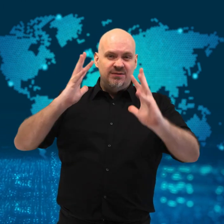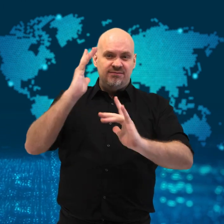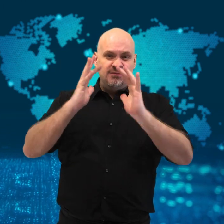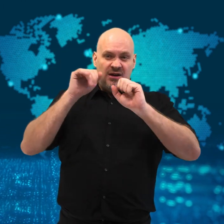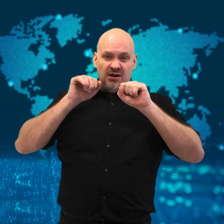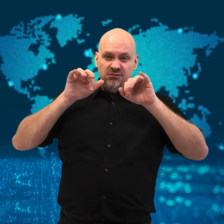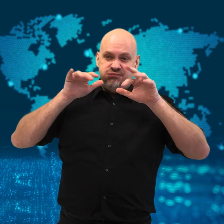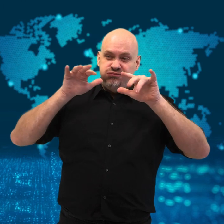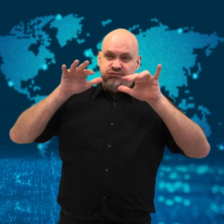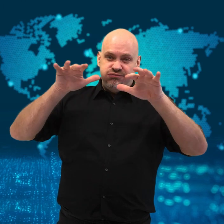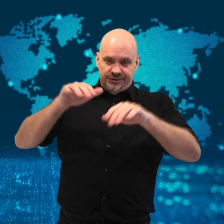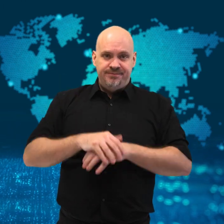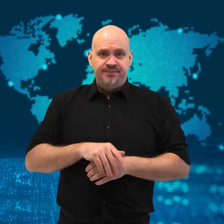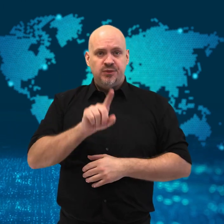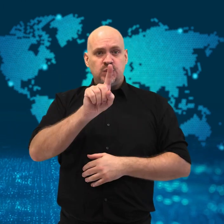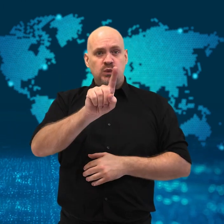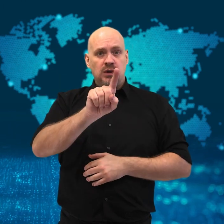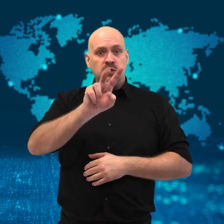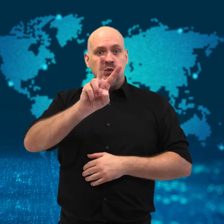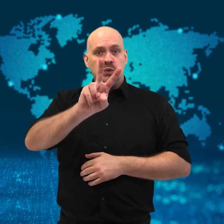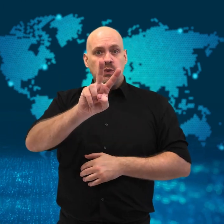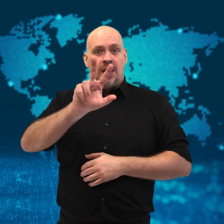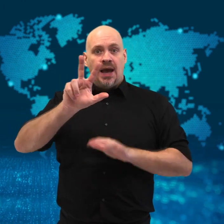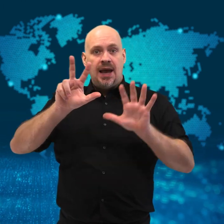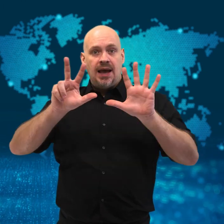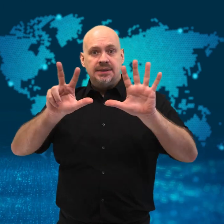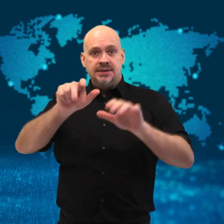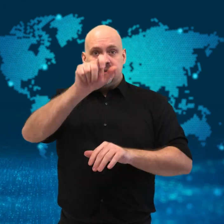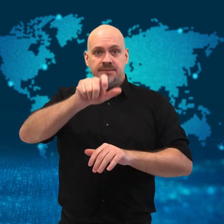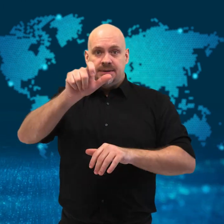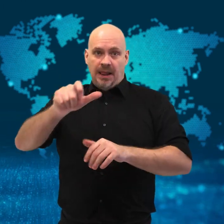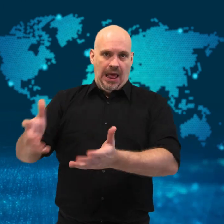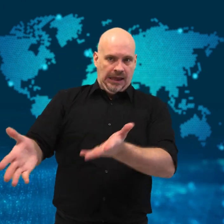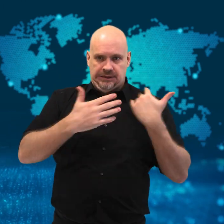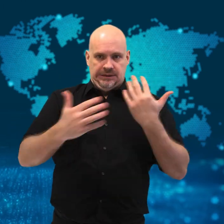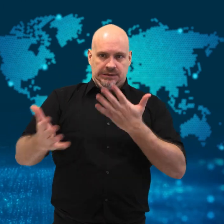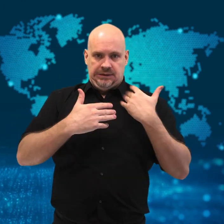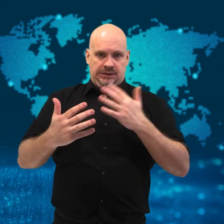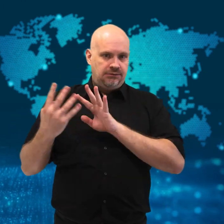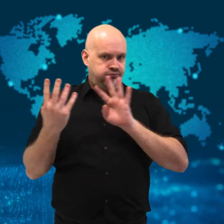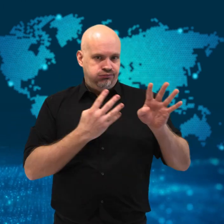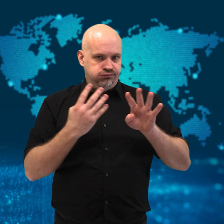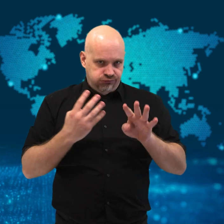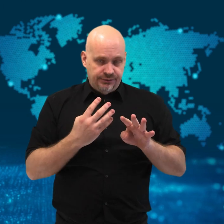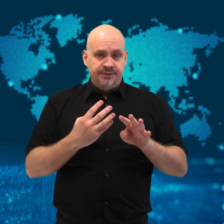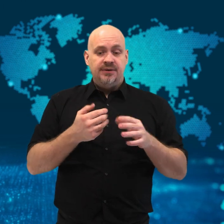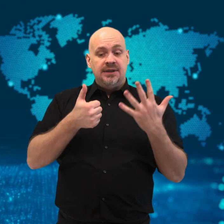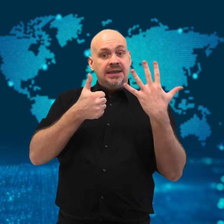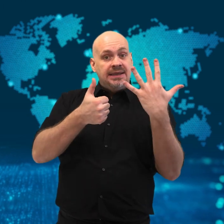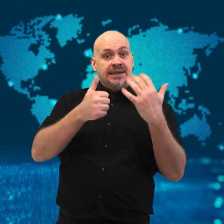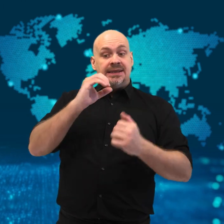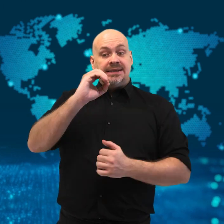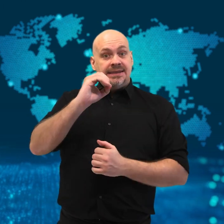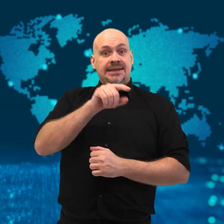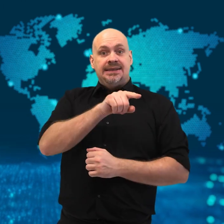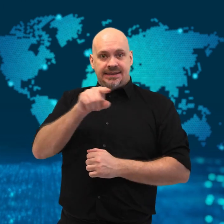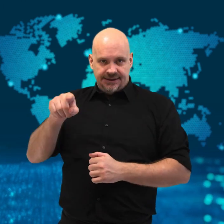including 60 patients had to be evacuated from the building while